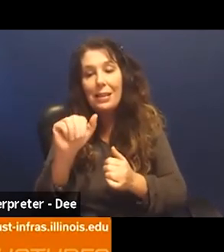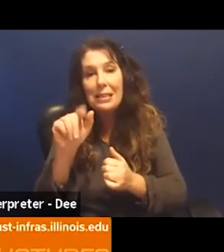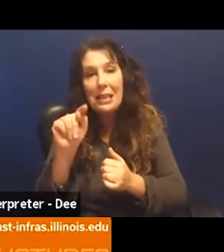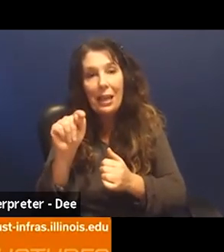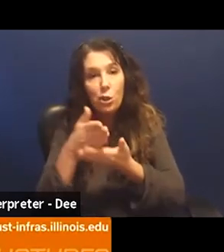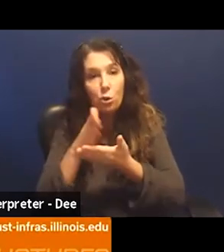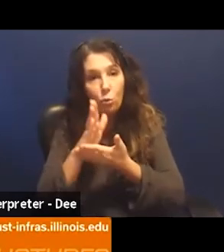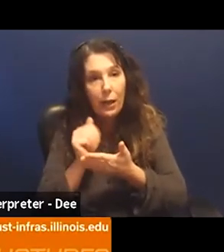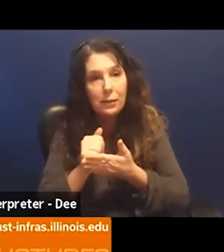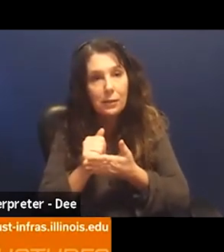Originating point.